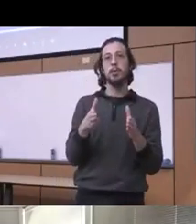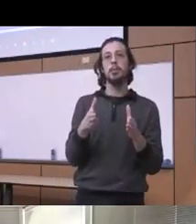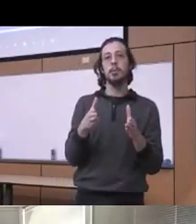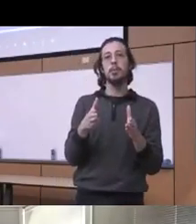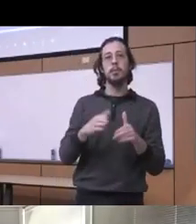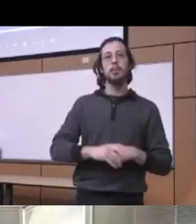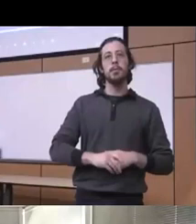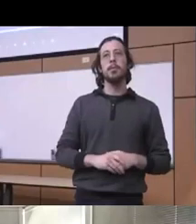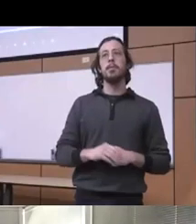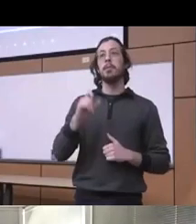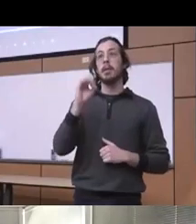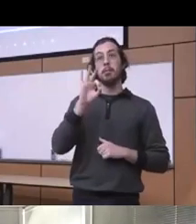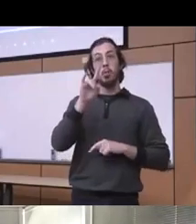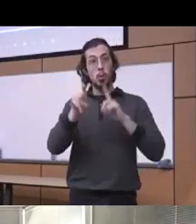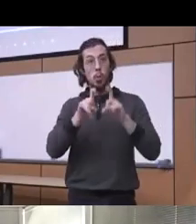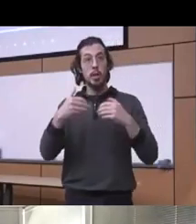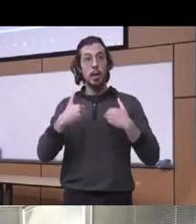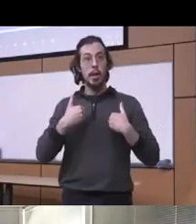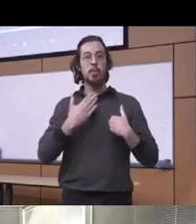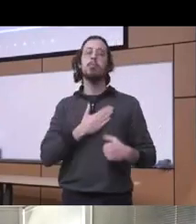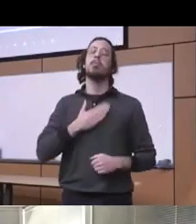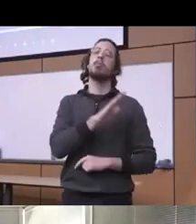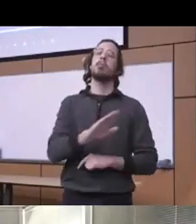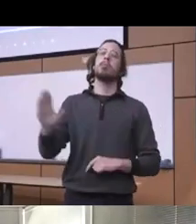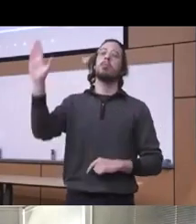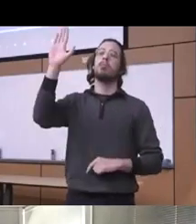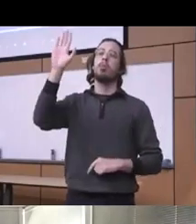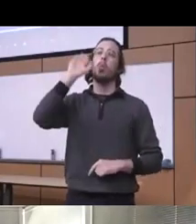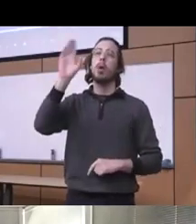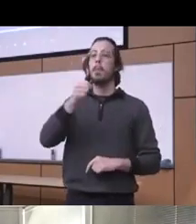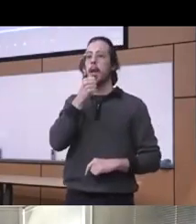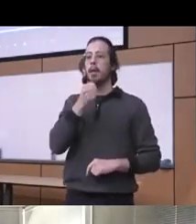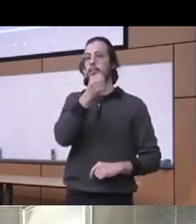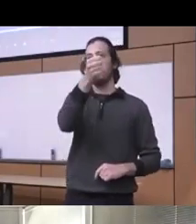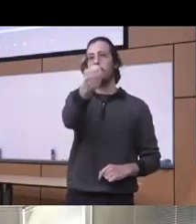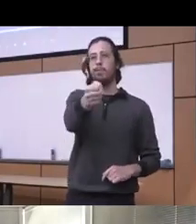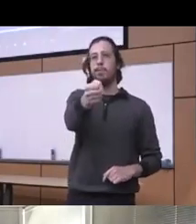the room if you have questions please raise your hand or pass the microphone so or any